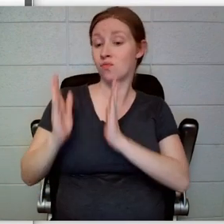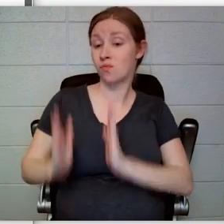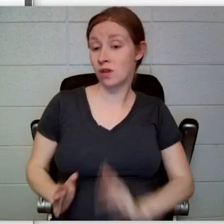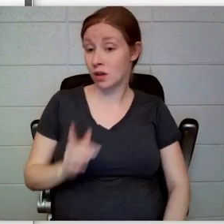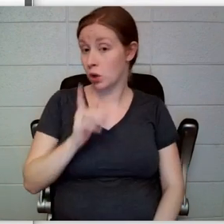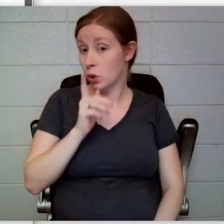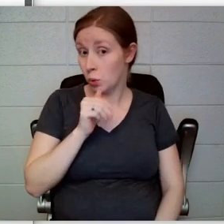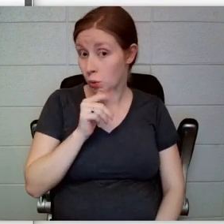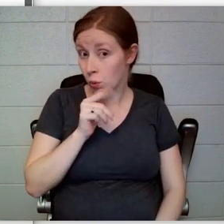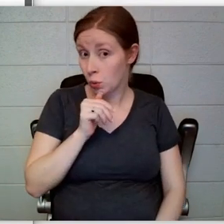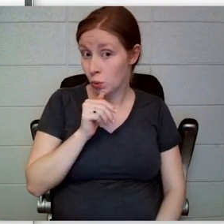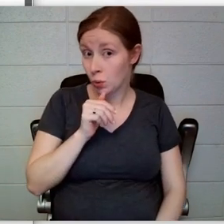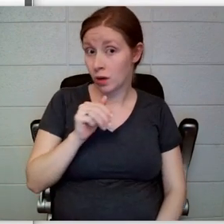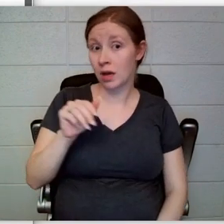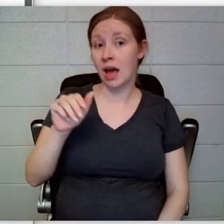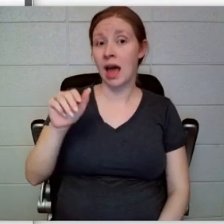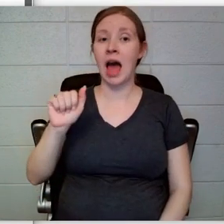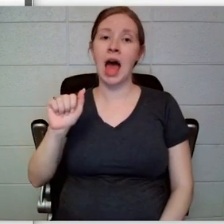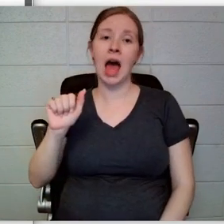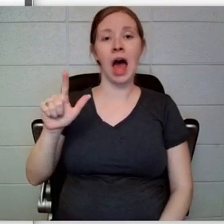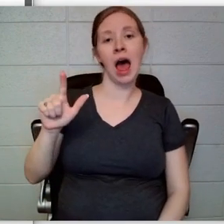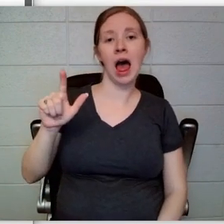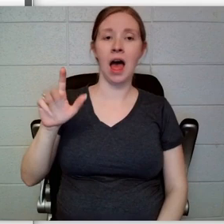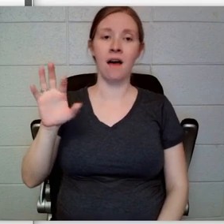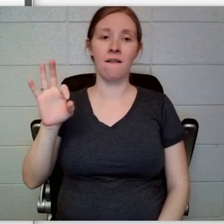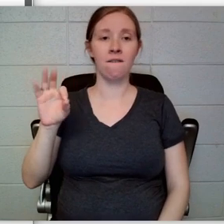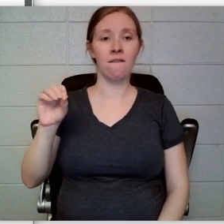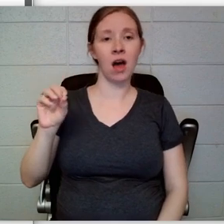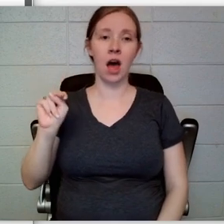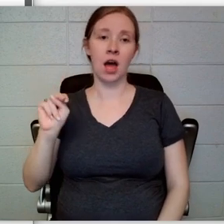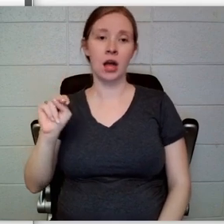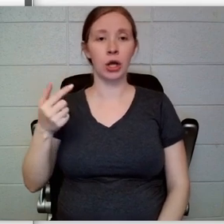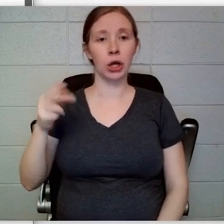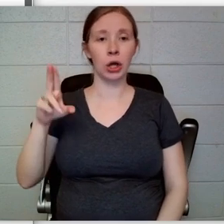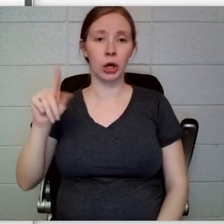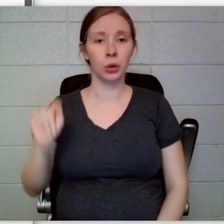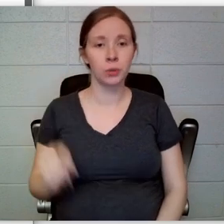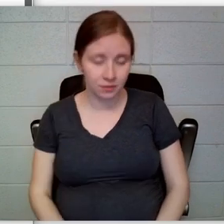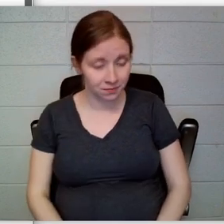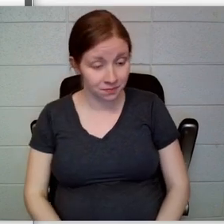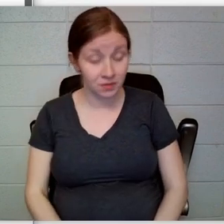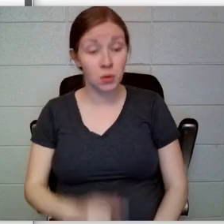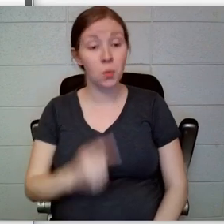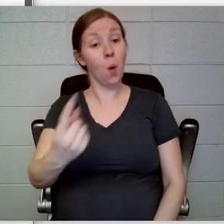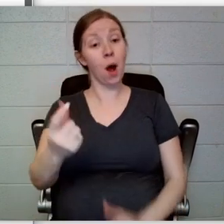Al Funcoot. We will give only one performance, on this Friday night. It